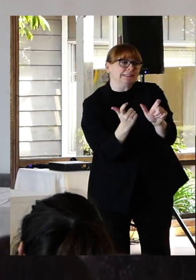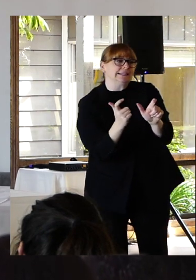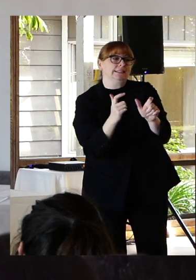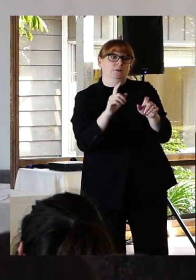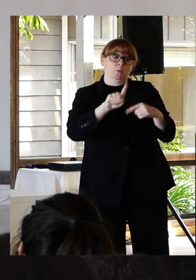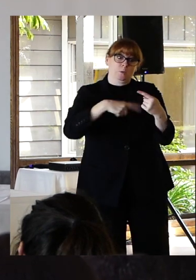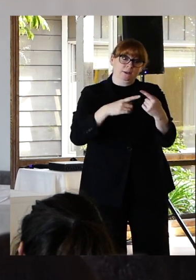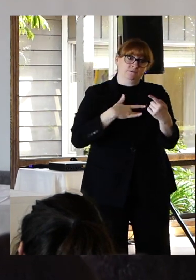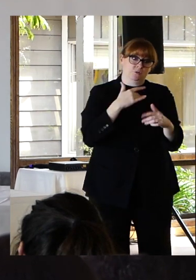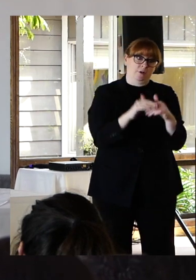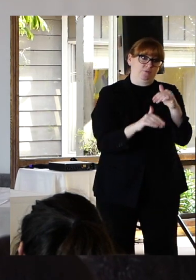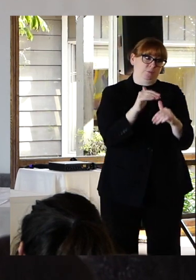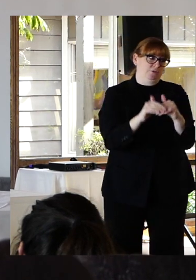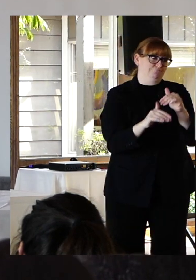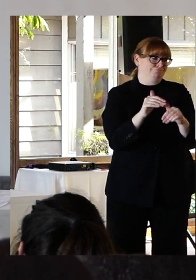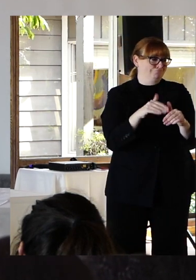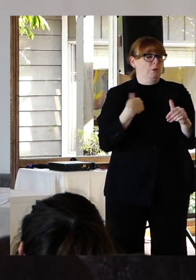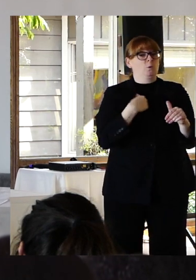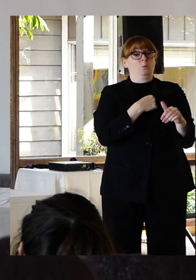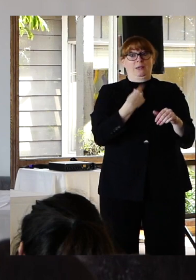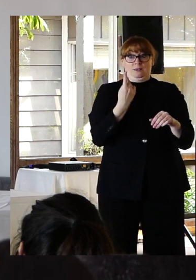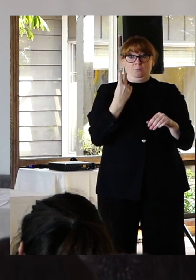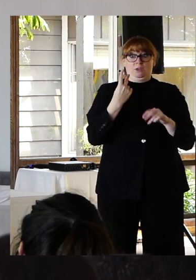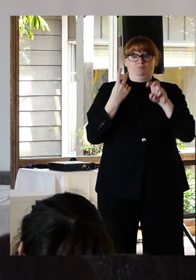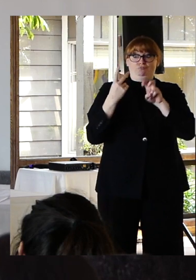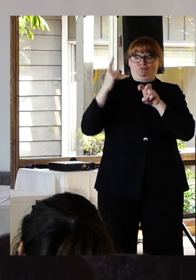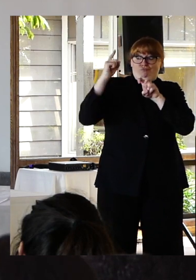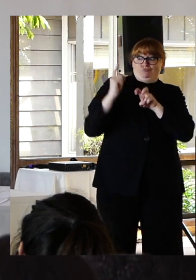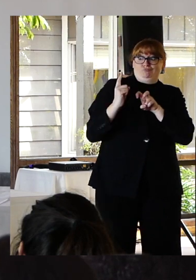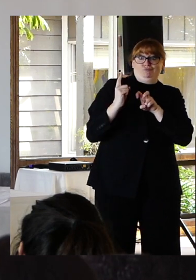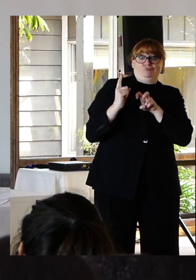We stayed on that bridge talking about whatever topic I decided to jump